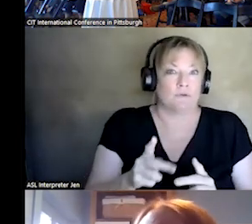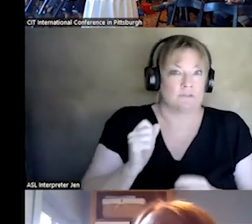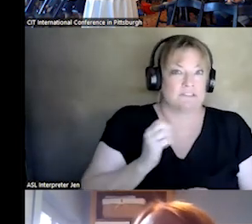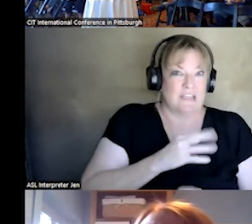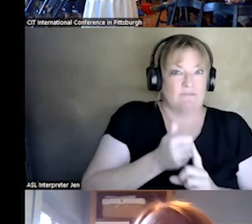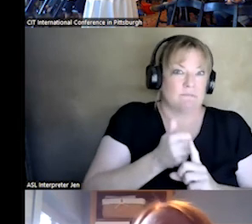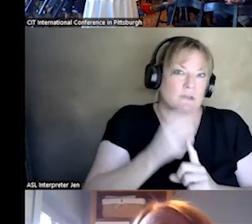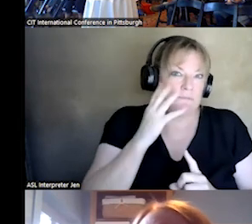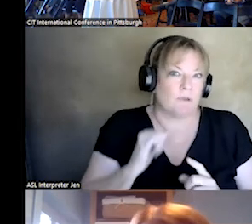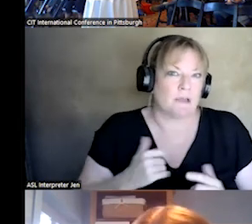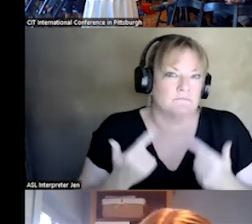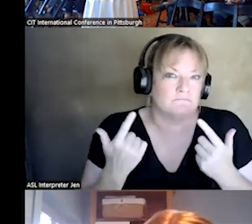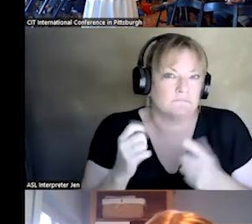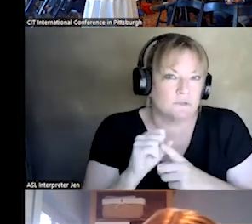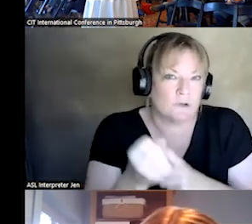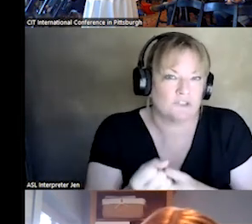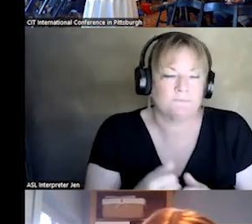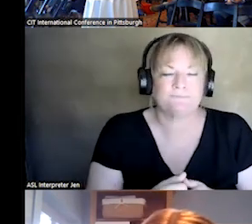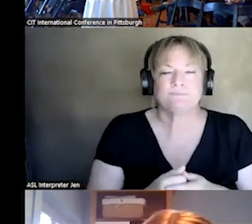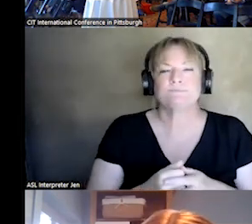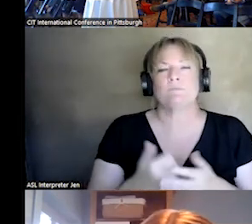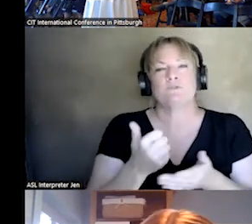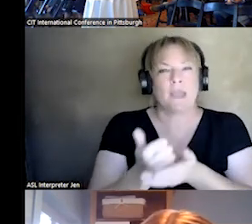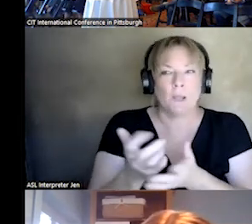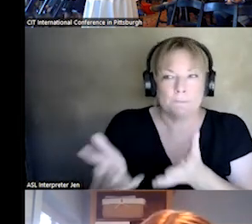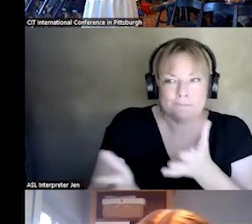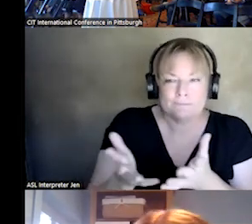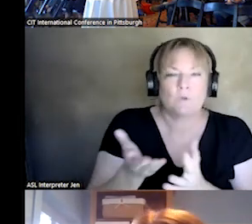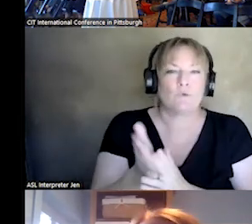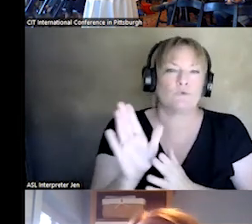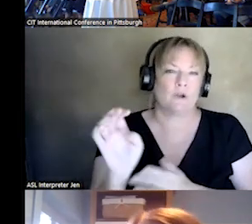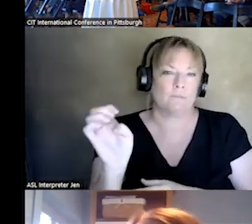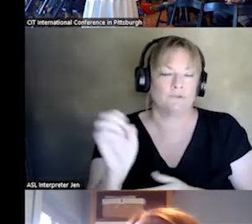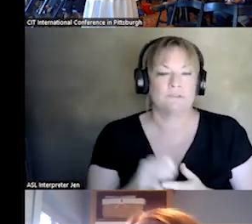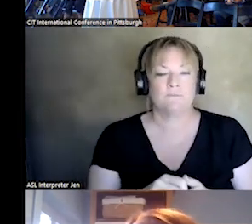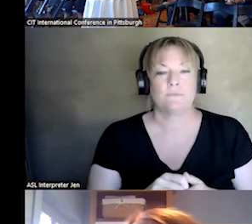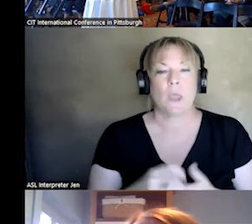THROUGH THE KIND OF CRISIS THAT THEY'RE HAVING. WE OFFER BLENDED MODEL, COURTESY OF